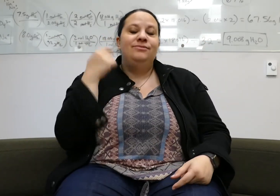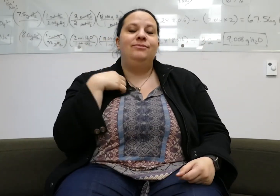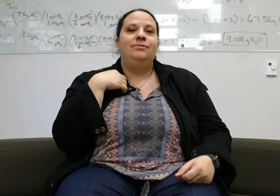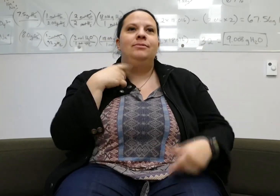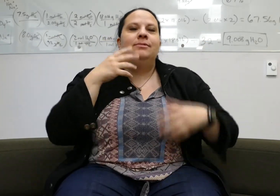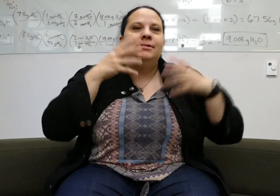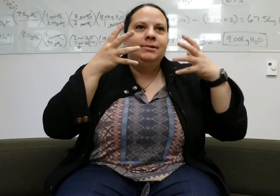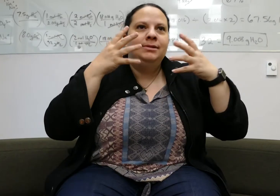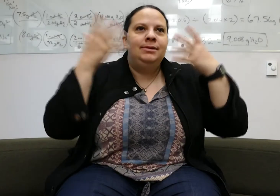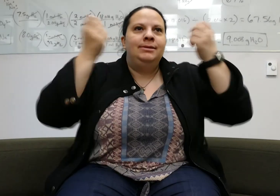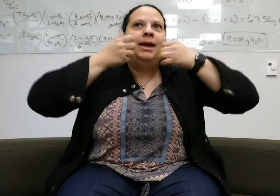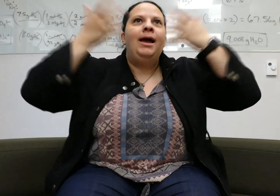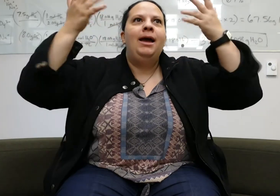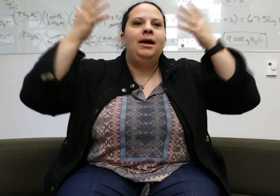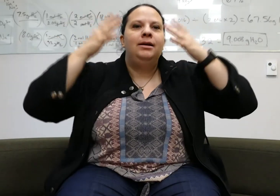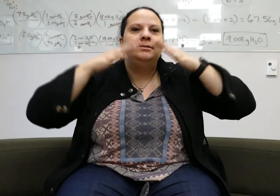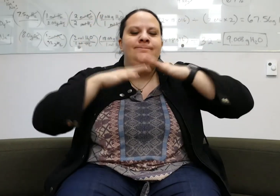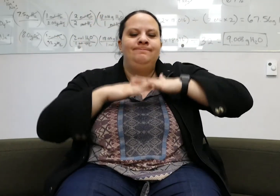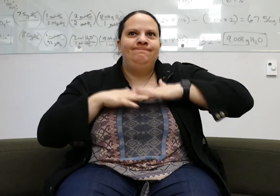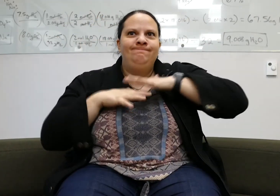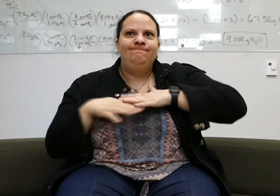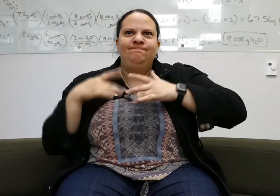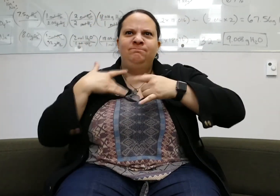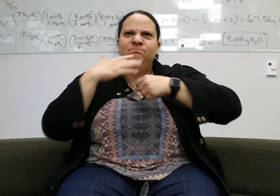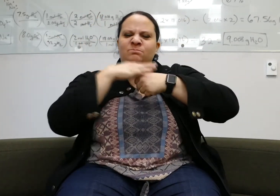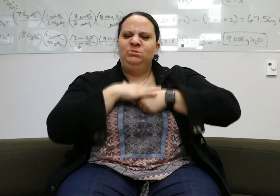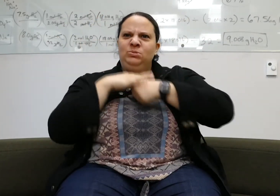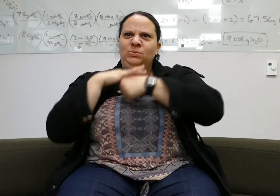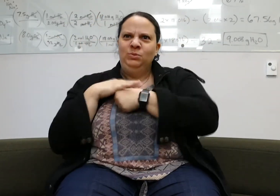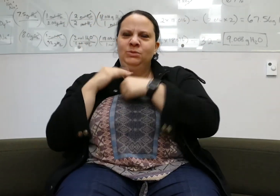I had a difficult time adjusting from Gallaudet. not being able to sign.